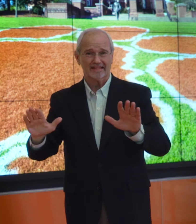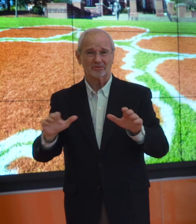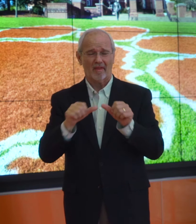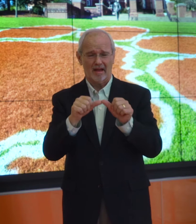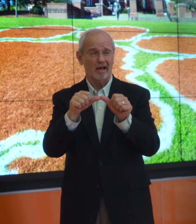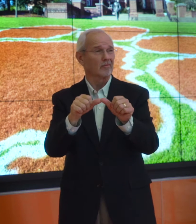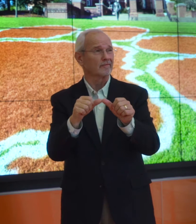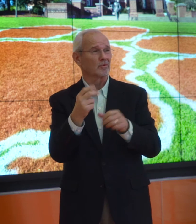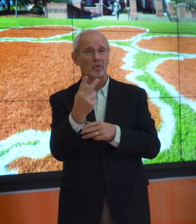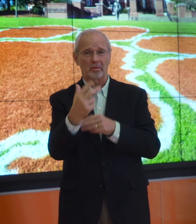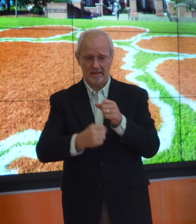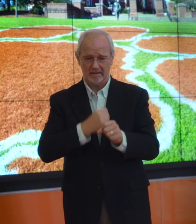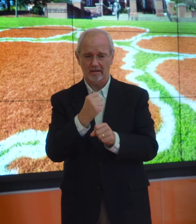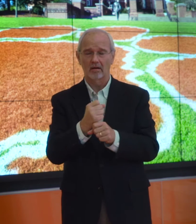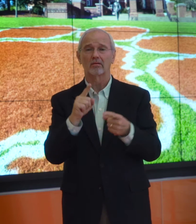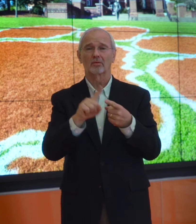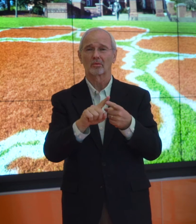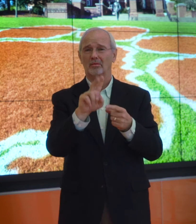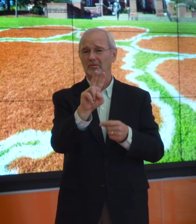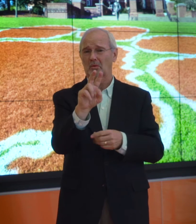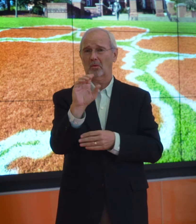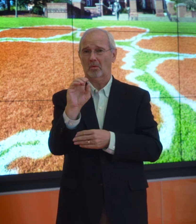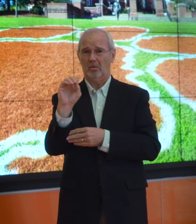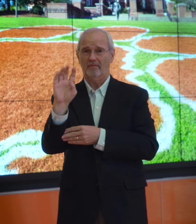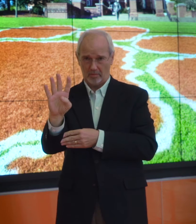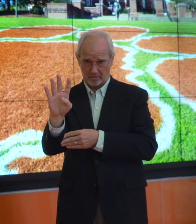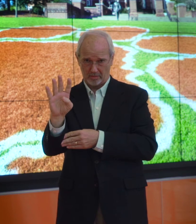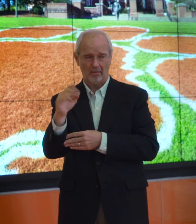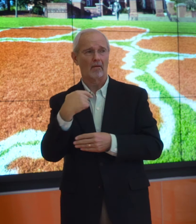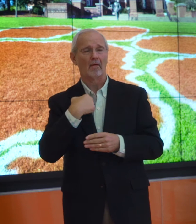I tried to hold things down. This continued for 2-3 years.